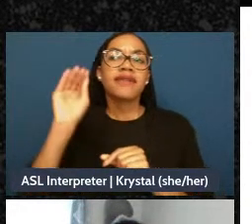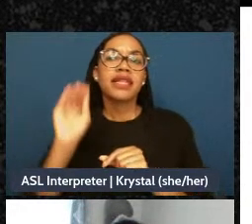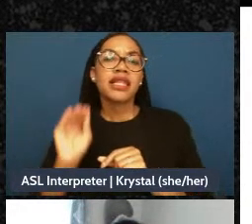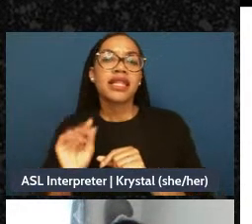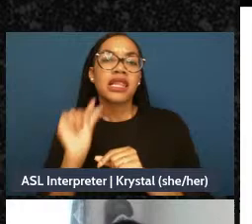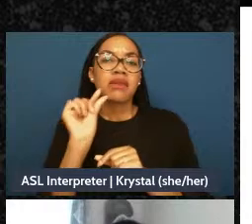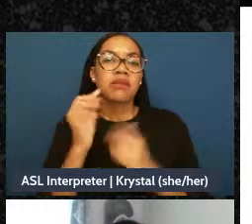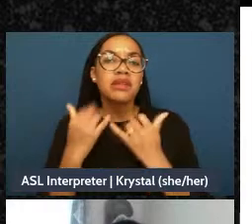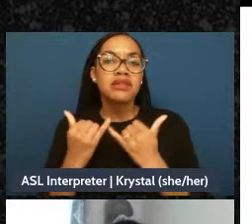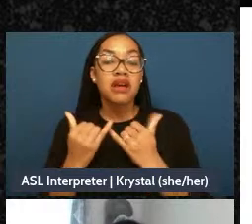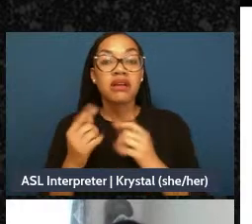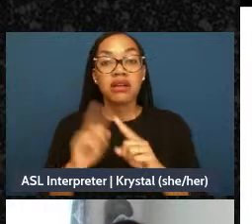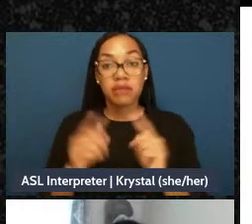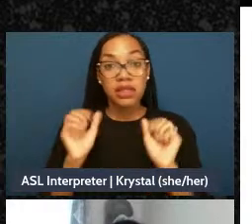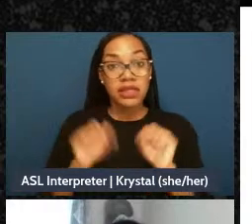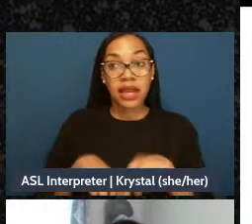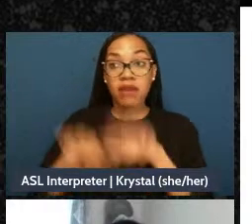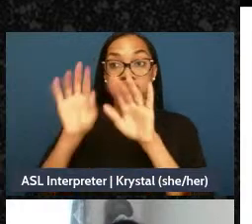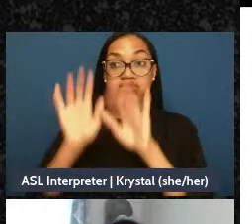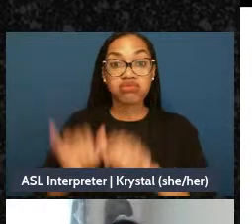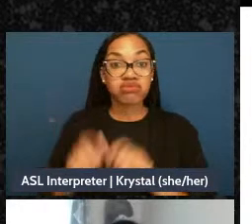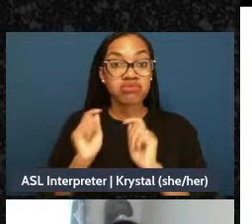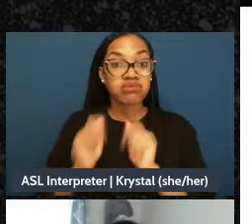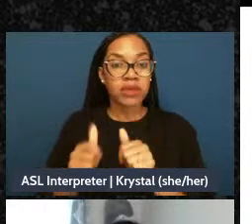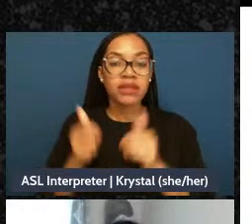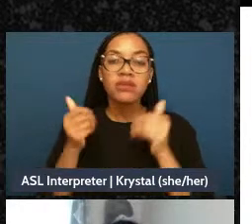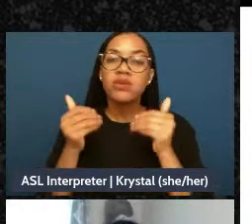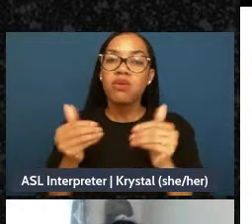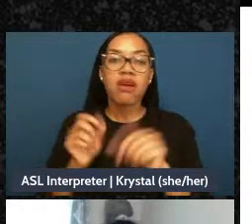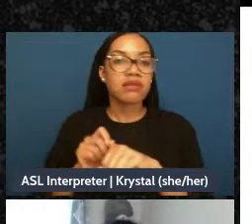now that'd be lovely, because we know we have you know secure the bag and get